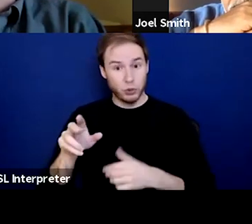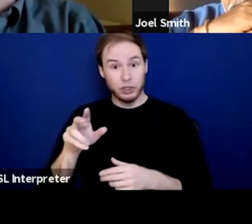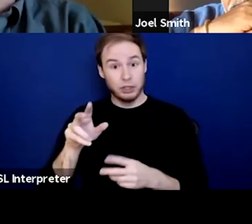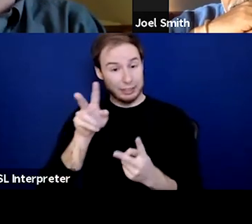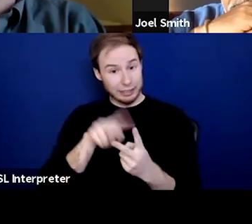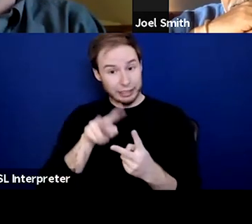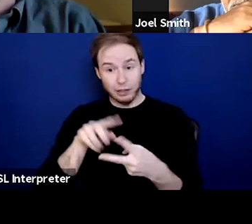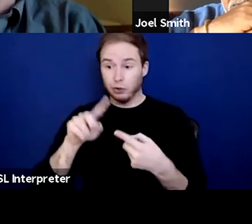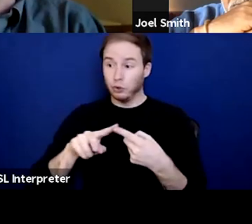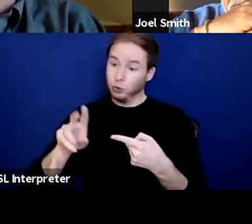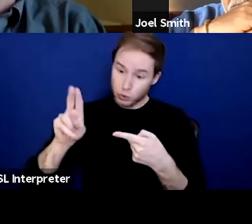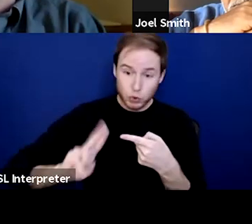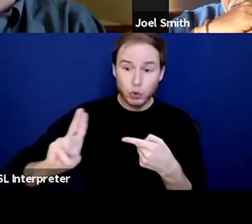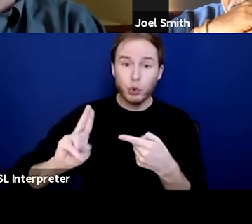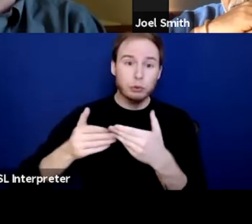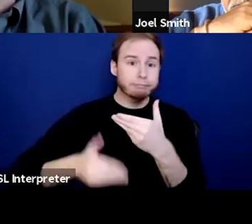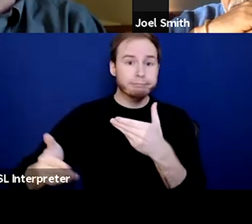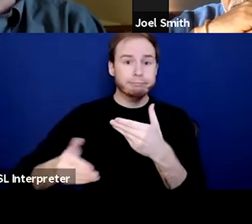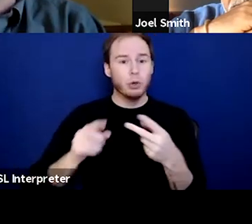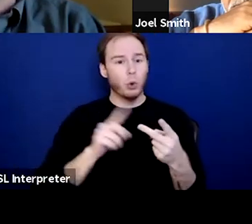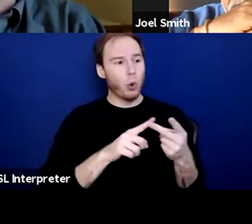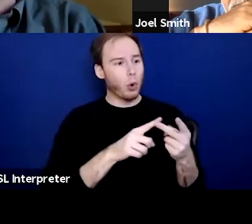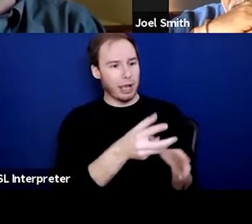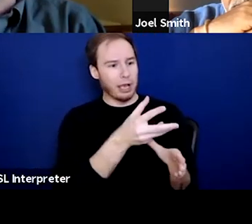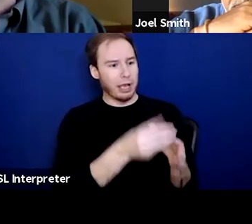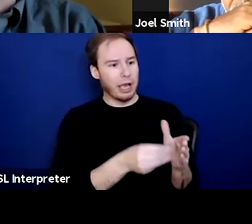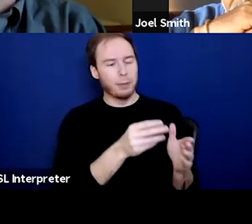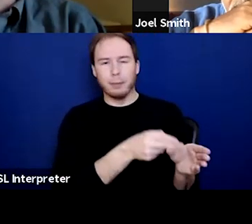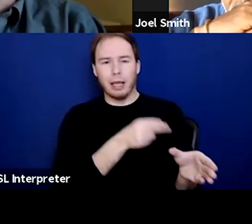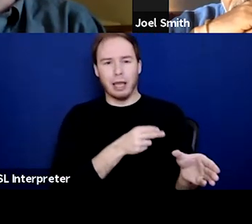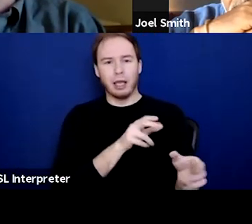And there's a huge amount of gray in between those two.